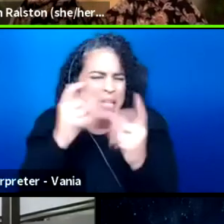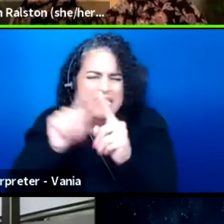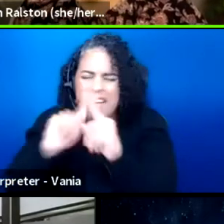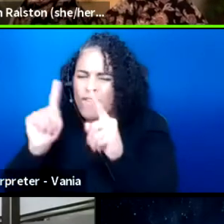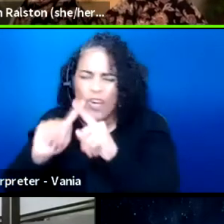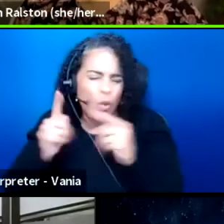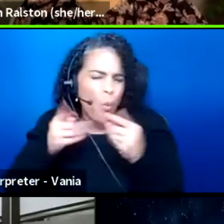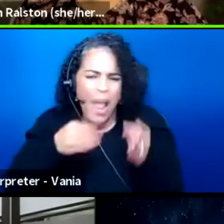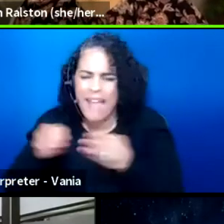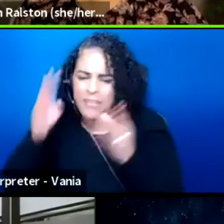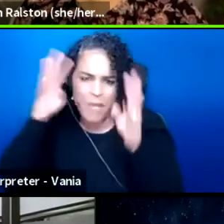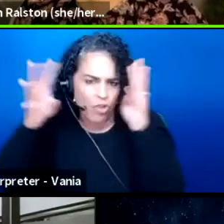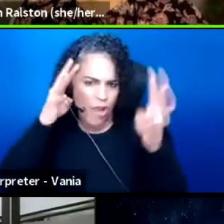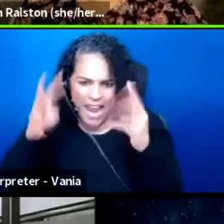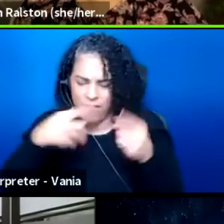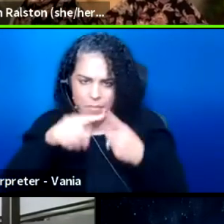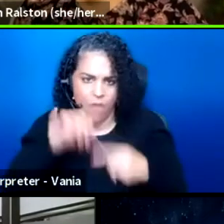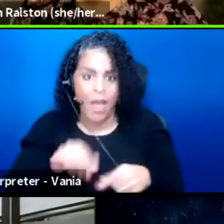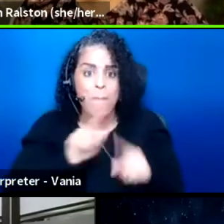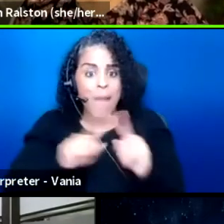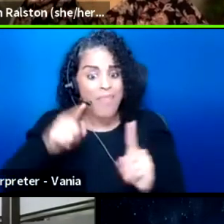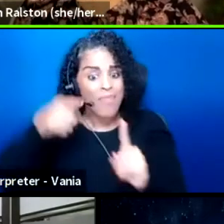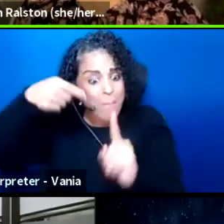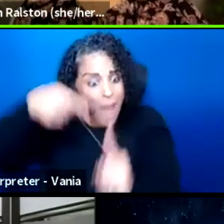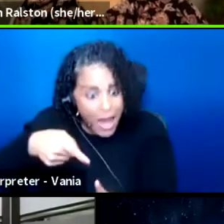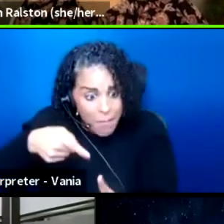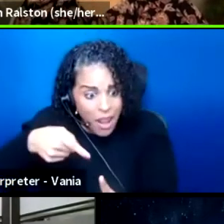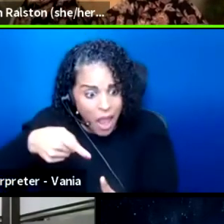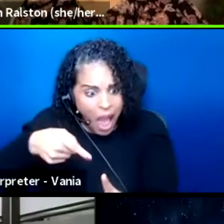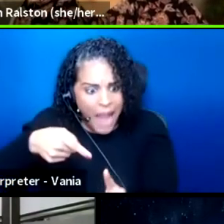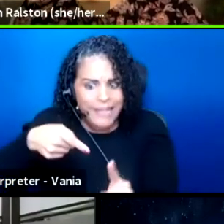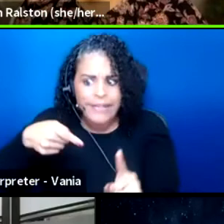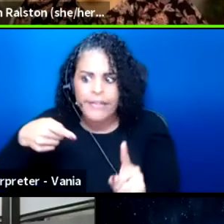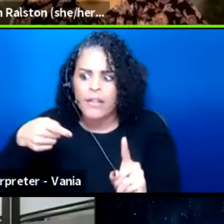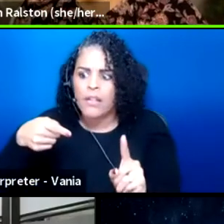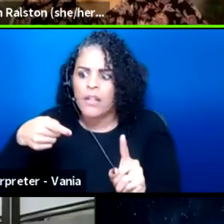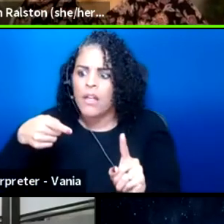but the bottom line is that are the employees